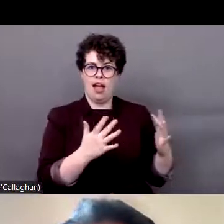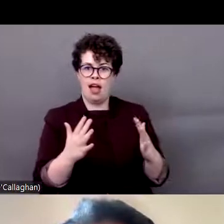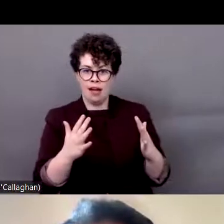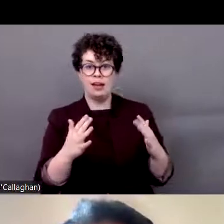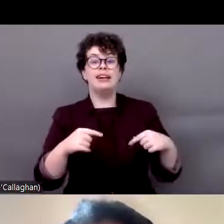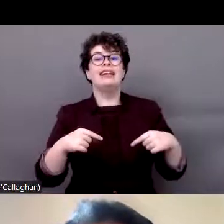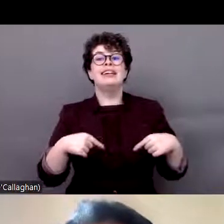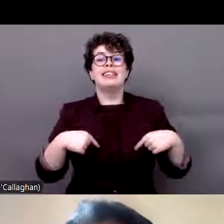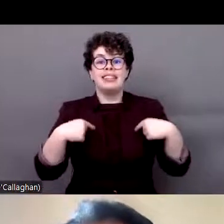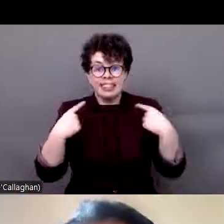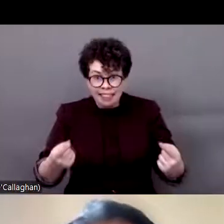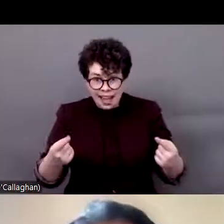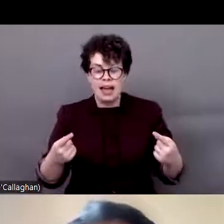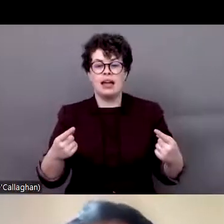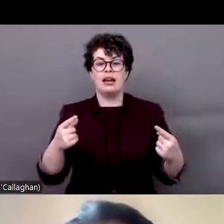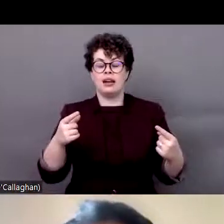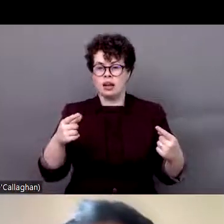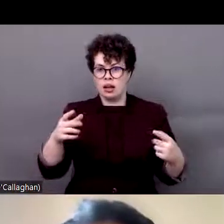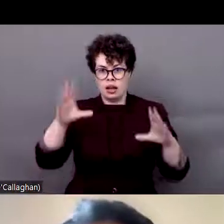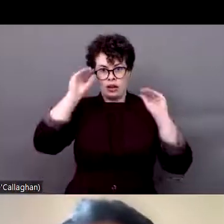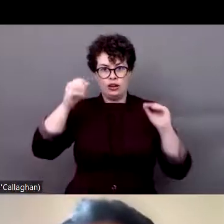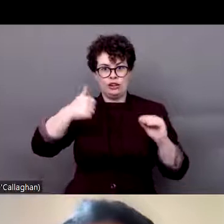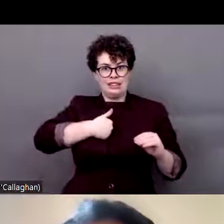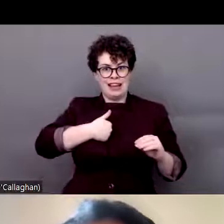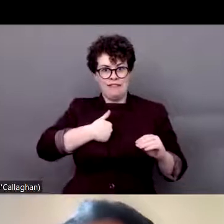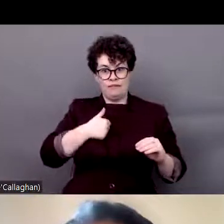of this reality. I am going to